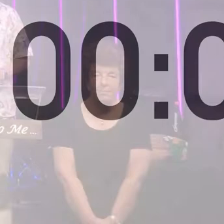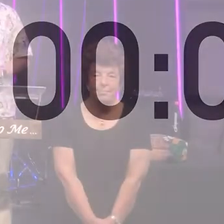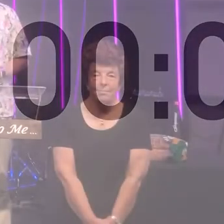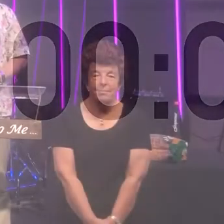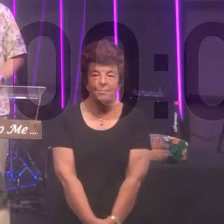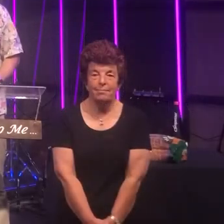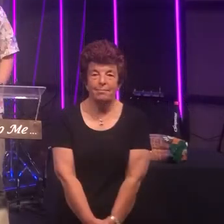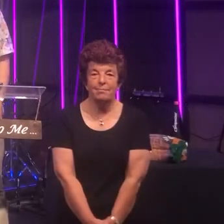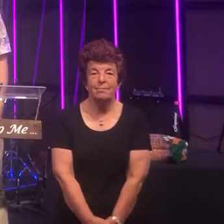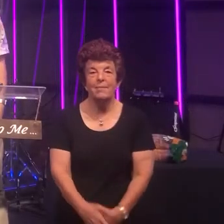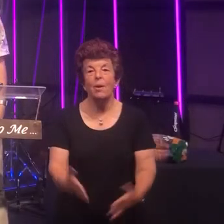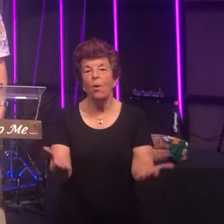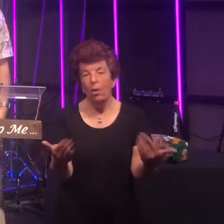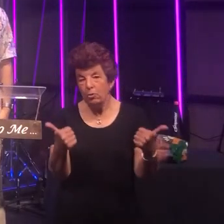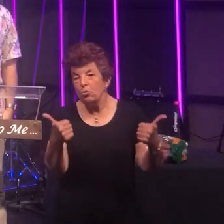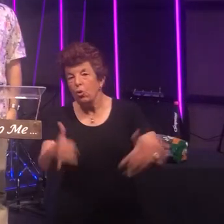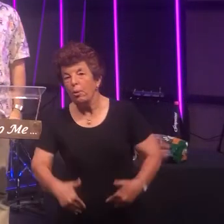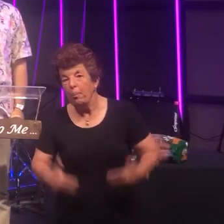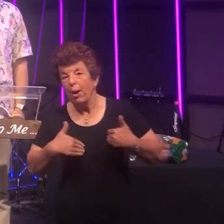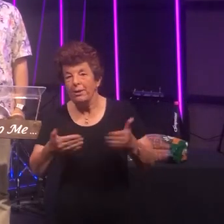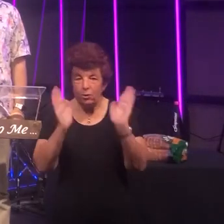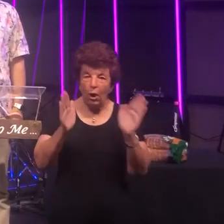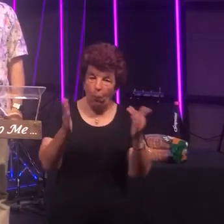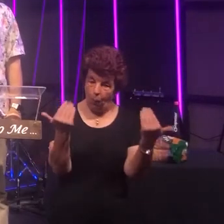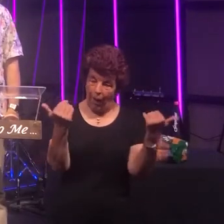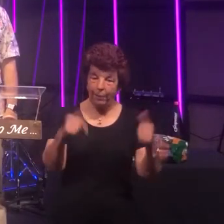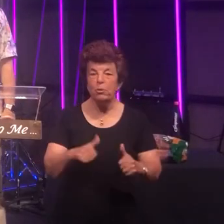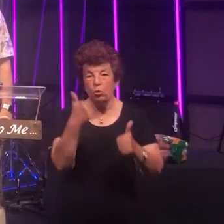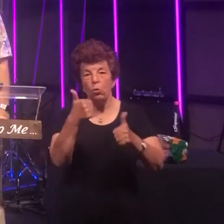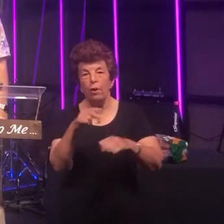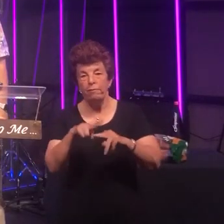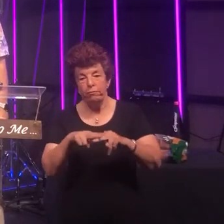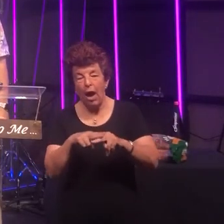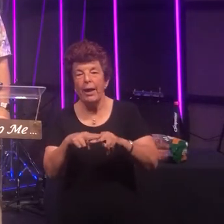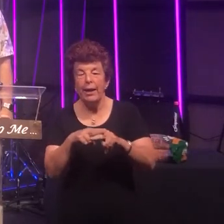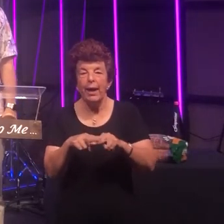Well good morning Church welcome to our Good Friday service it's great to have